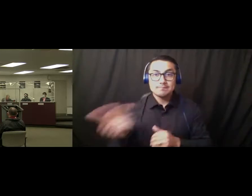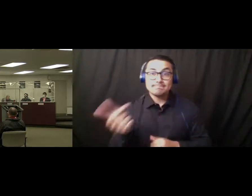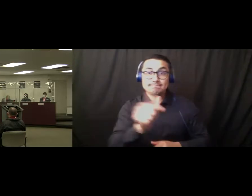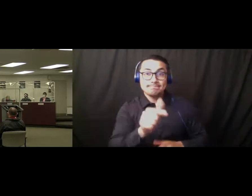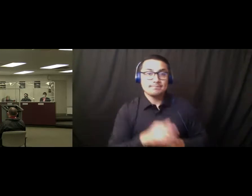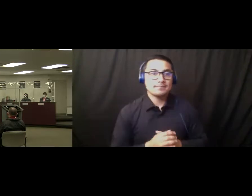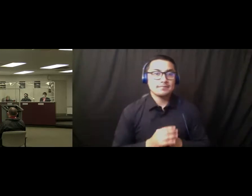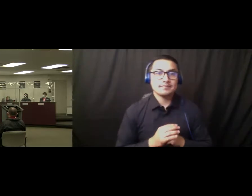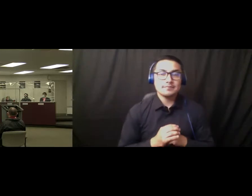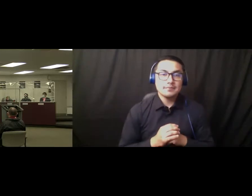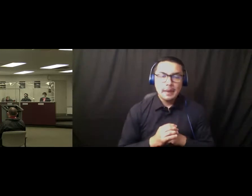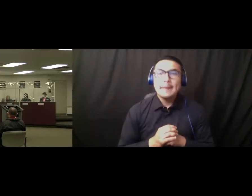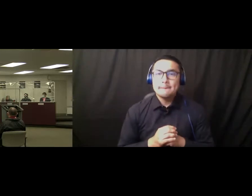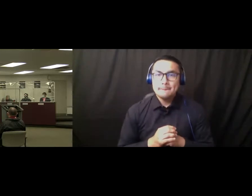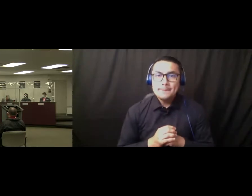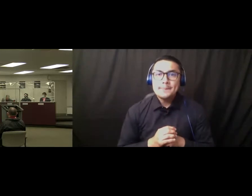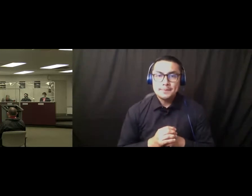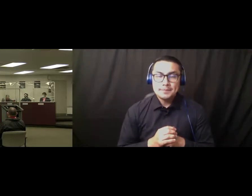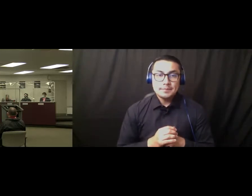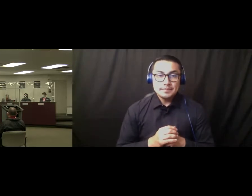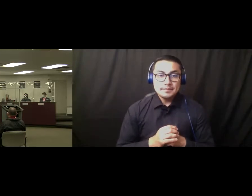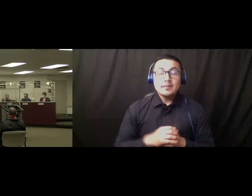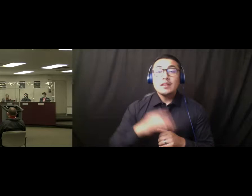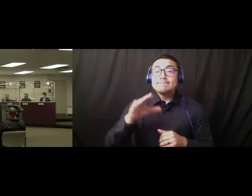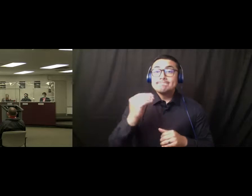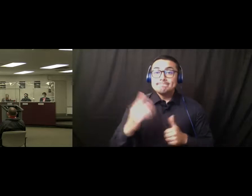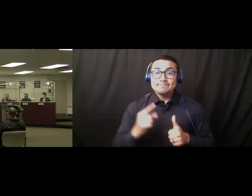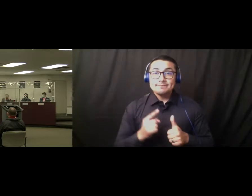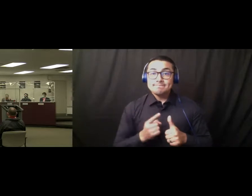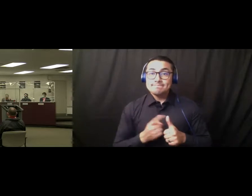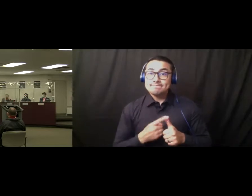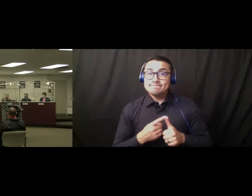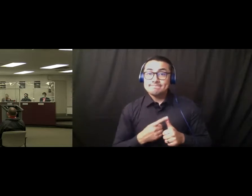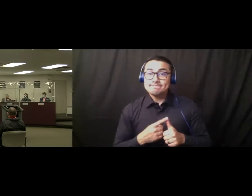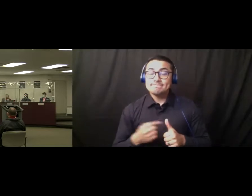Okay, um, first of all I-I want to um, thank again